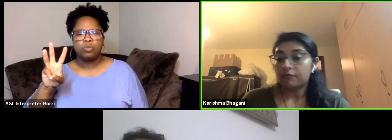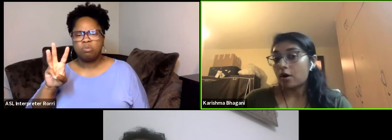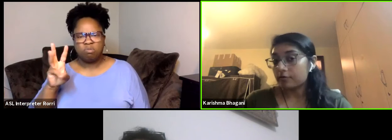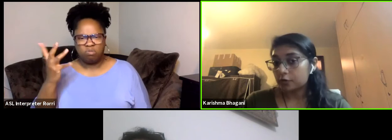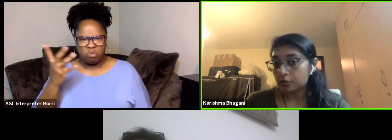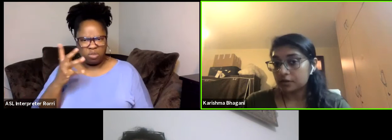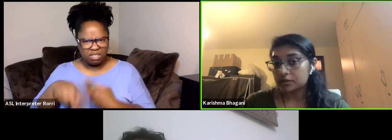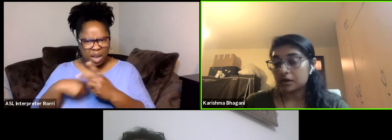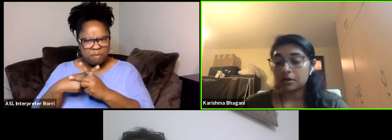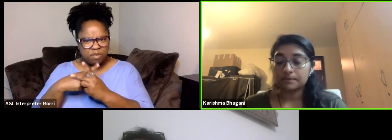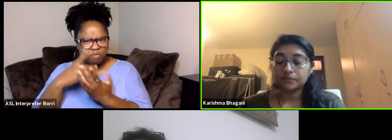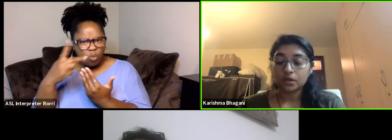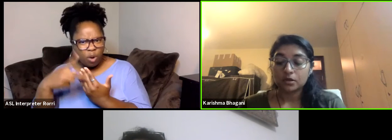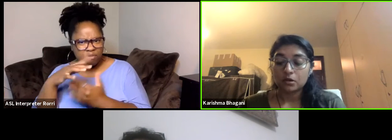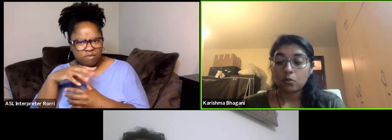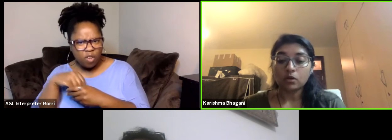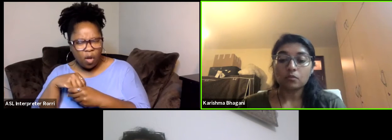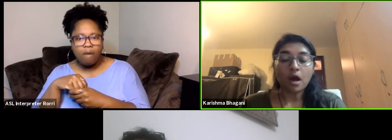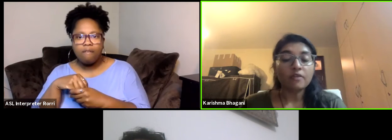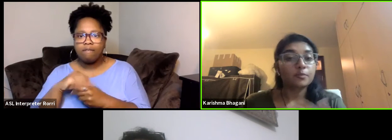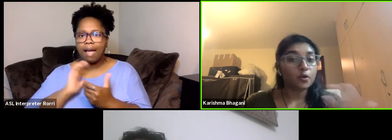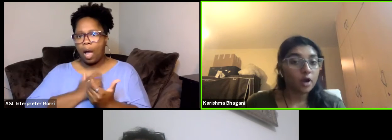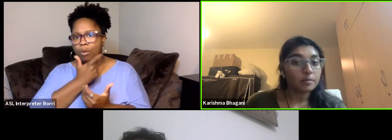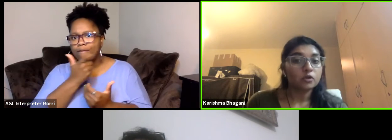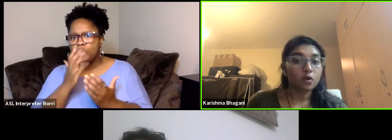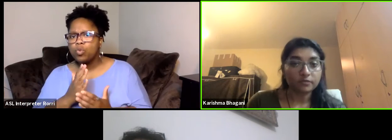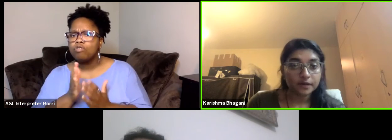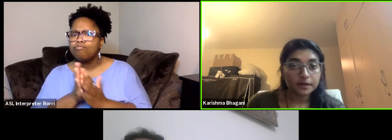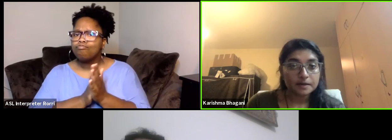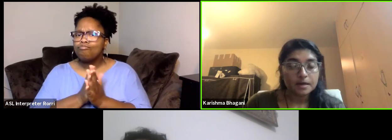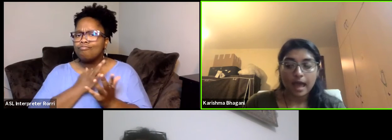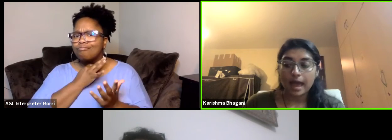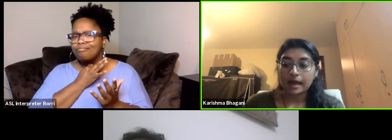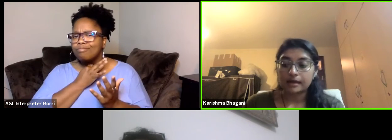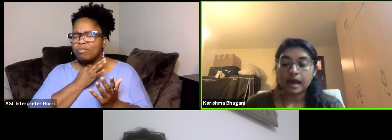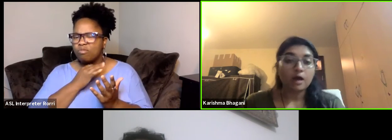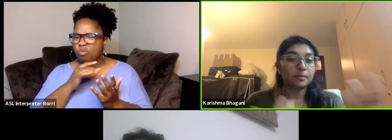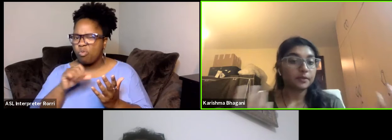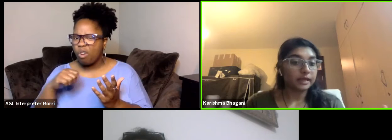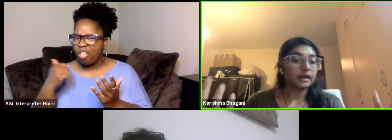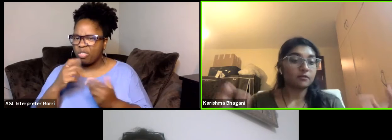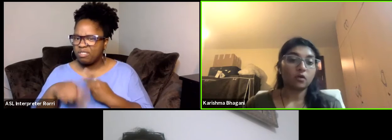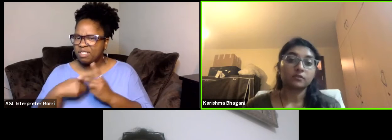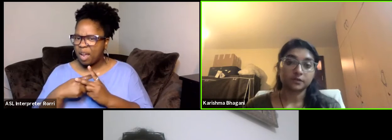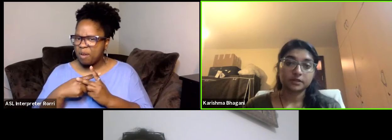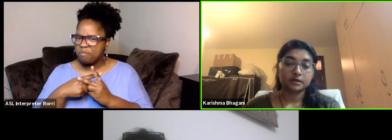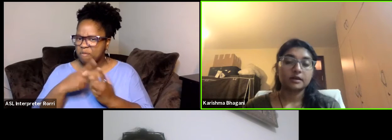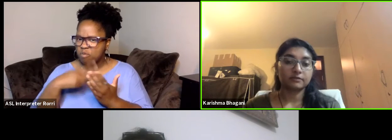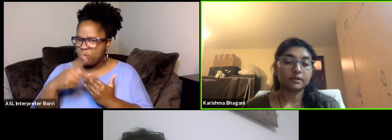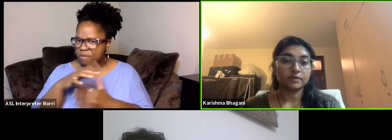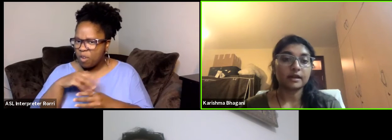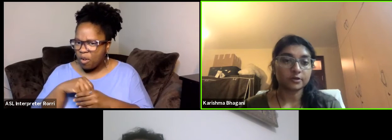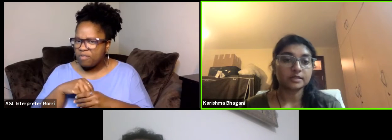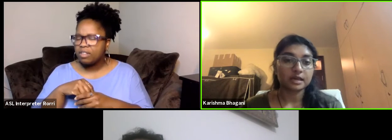for our viewers, what other programming you offer and how people can get involved if they're interested